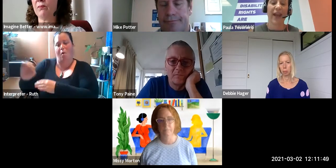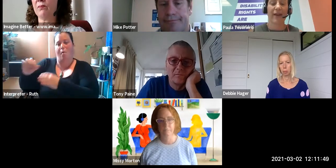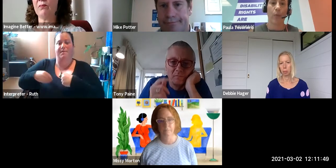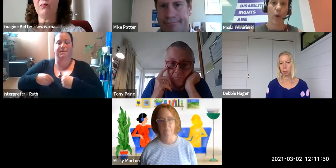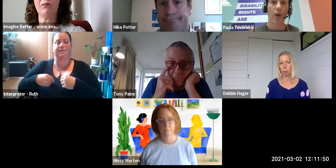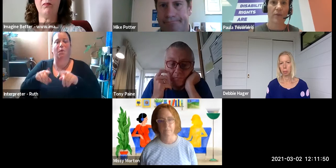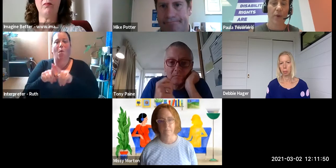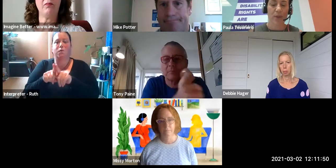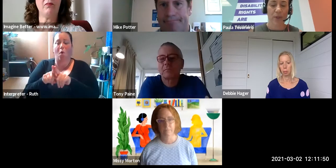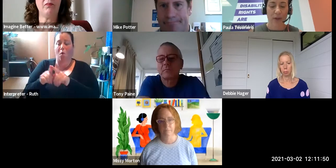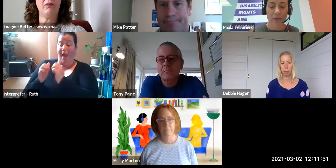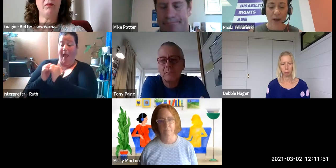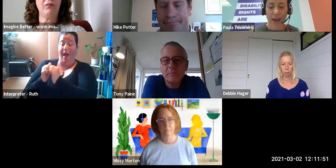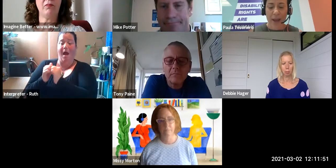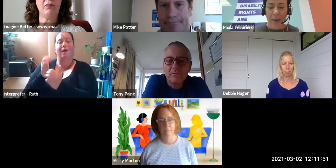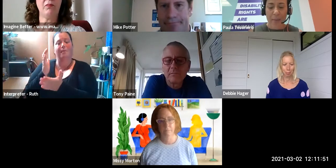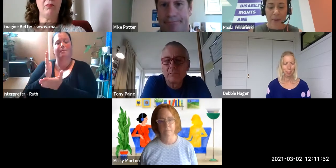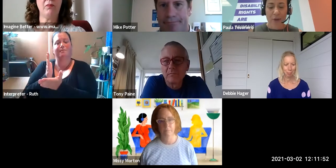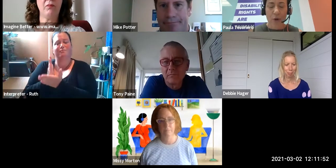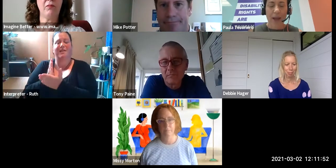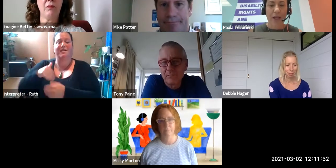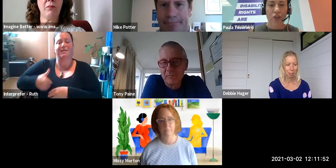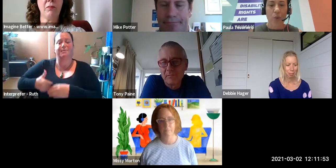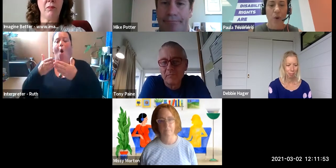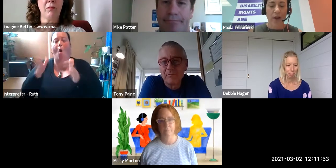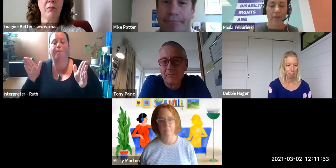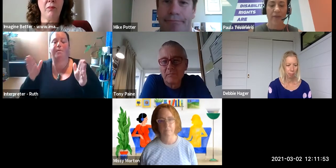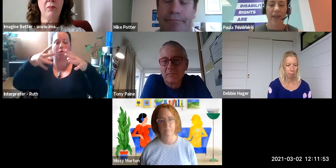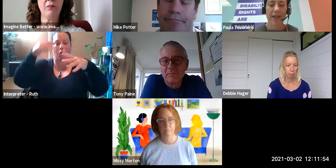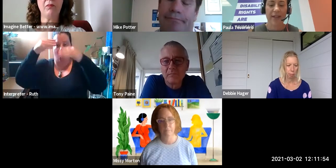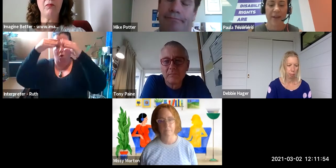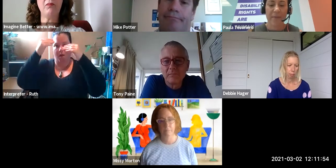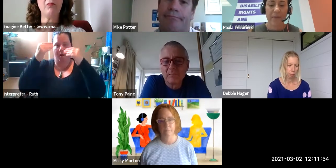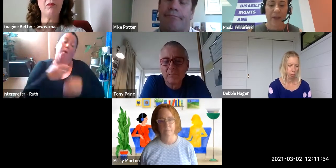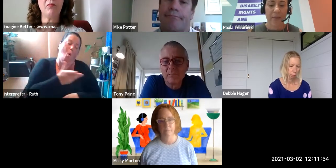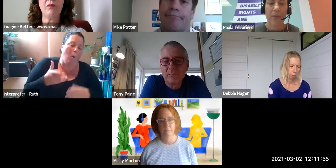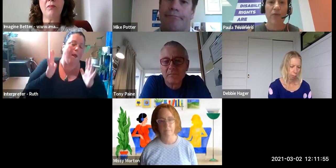And we all have to be open to learning right, but you know making sure that people feel